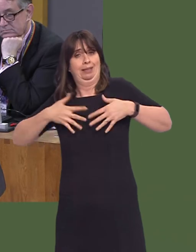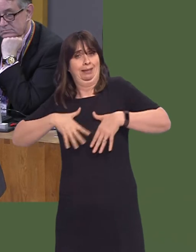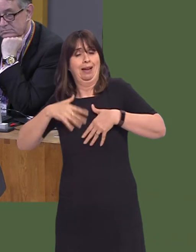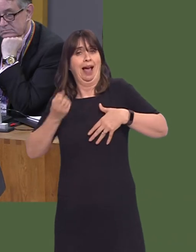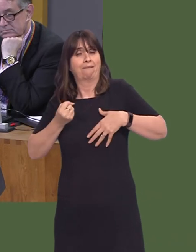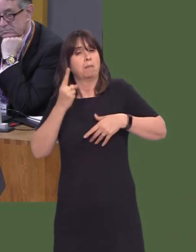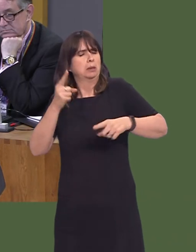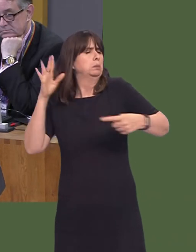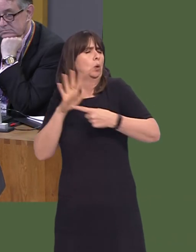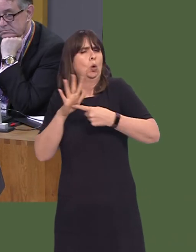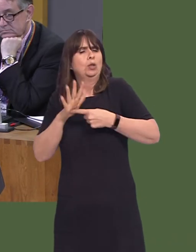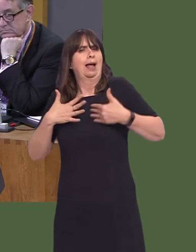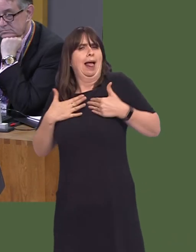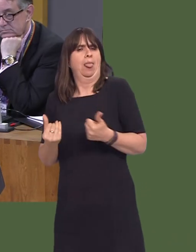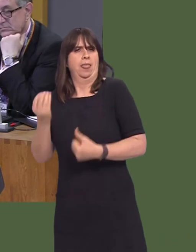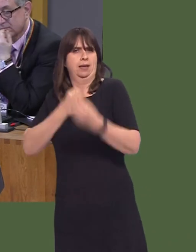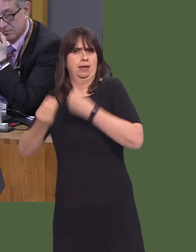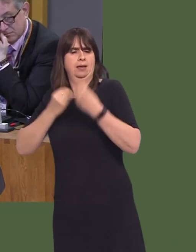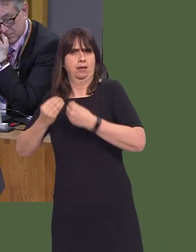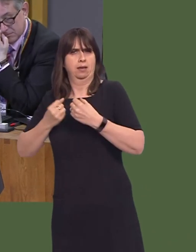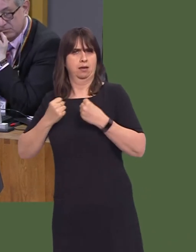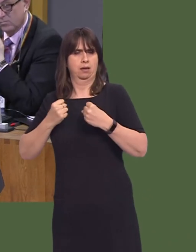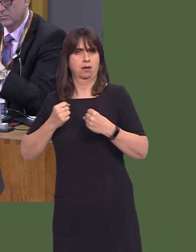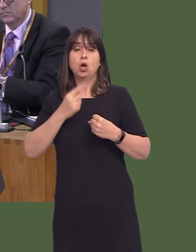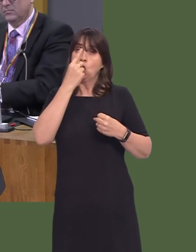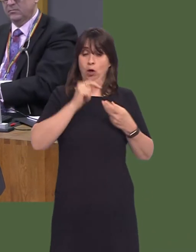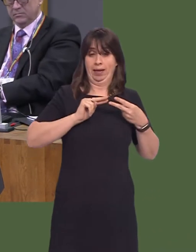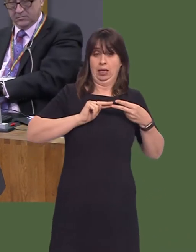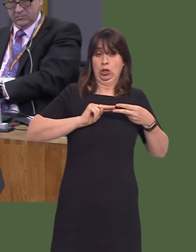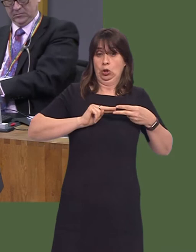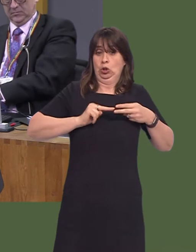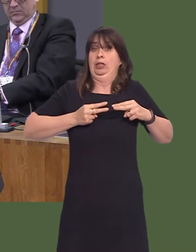also very important. You can, for example, have a genetic mutation that may make you